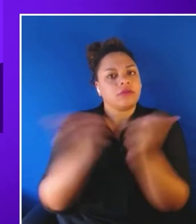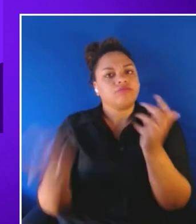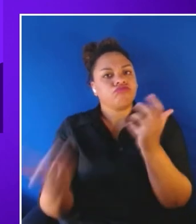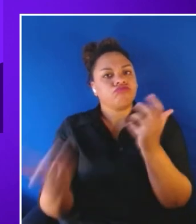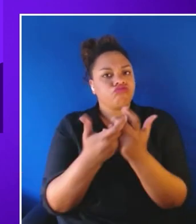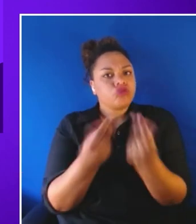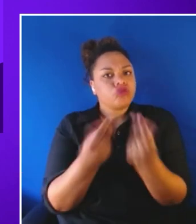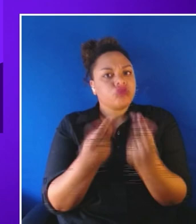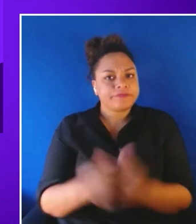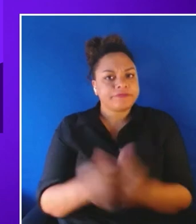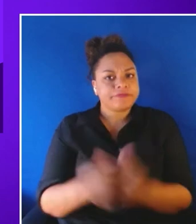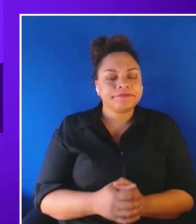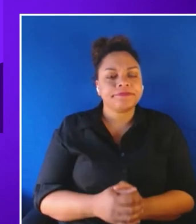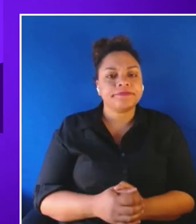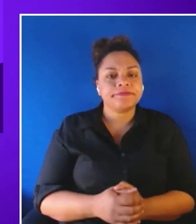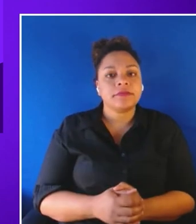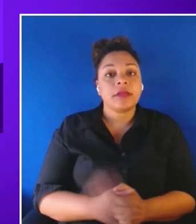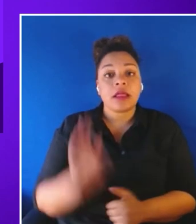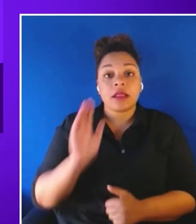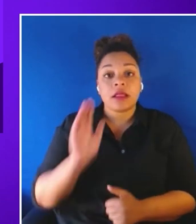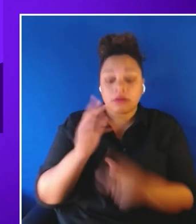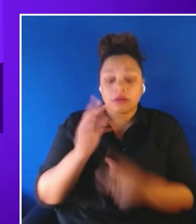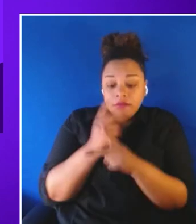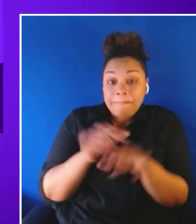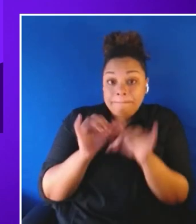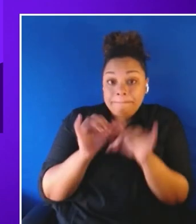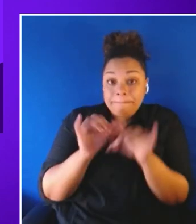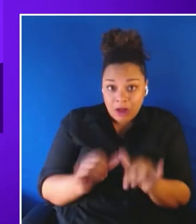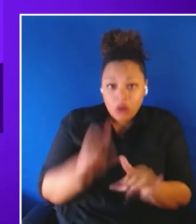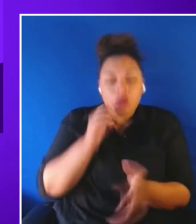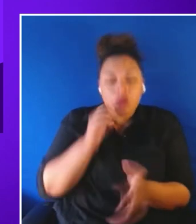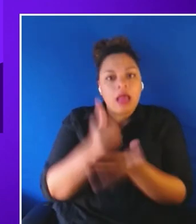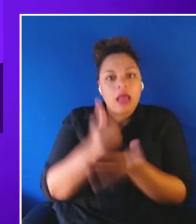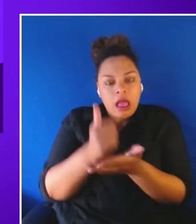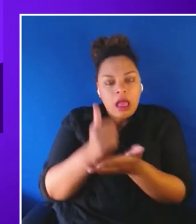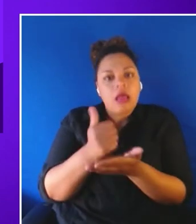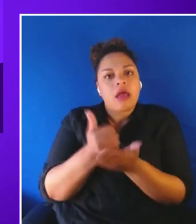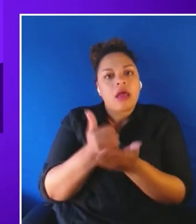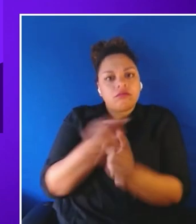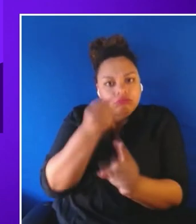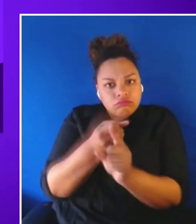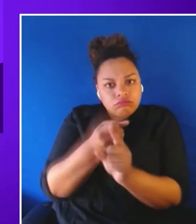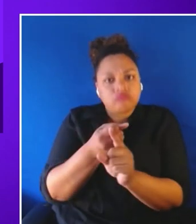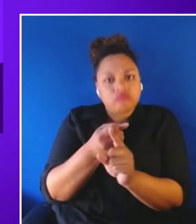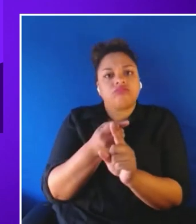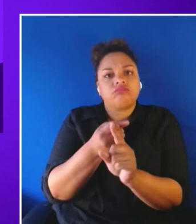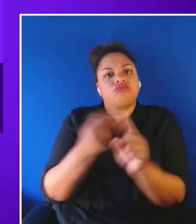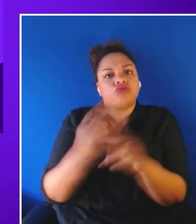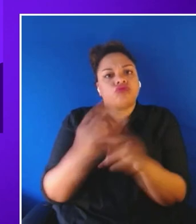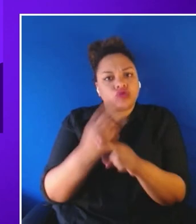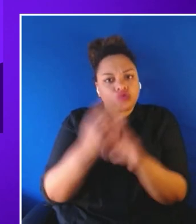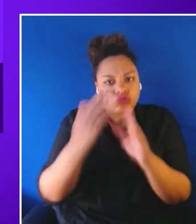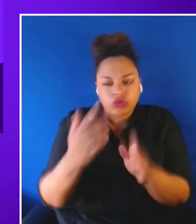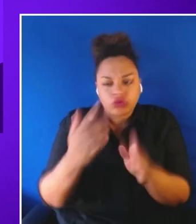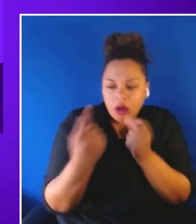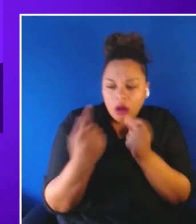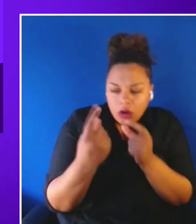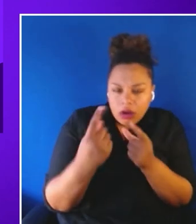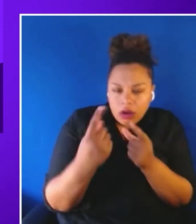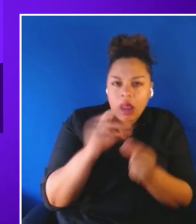This matrix will help empathize with the users and to allow ally how to meet their needs. The